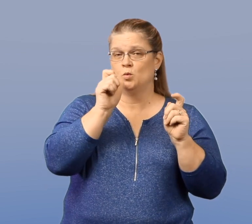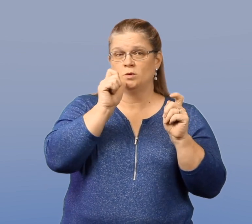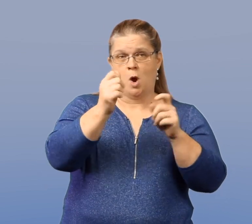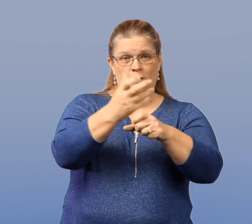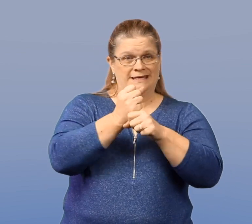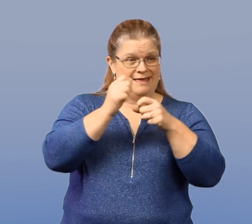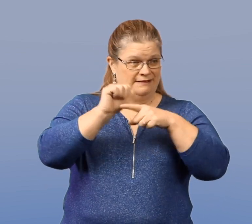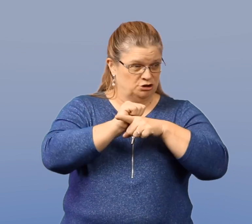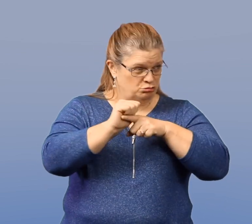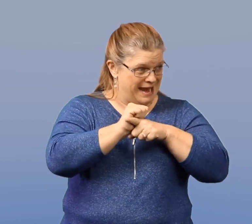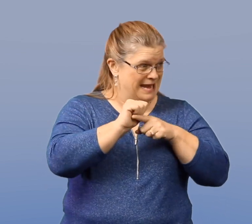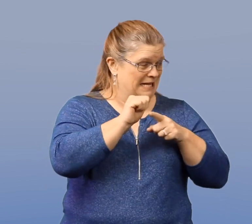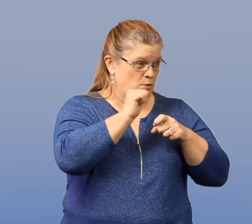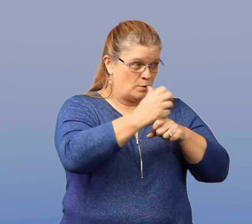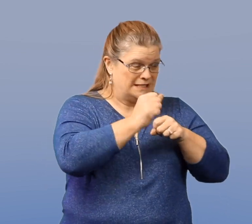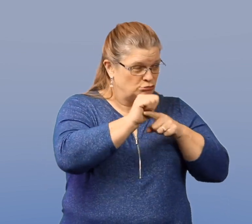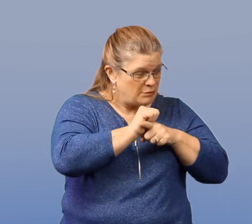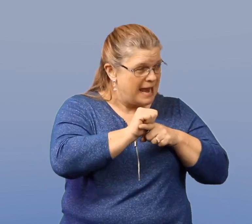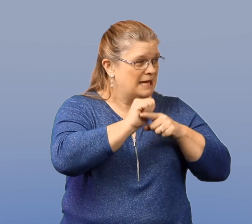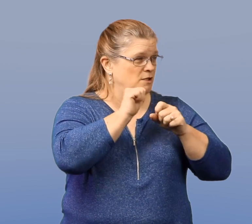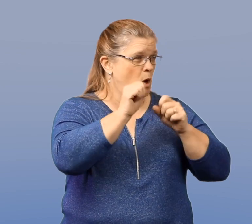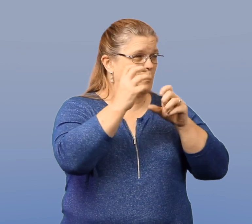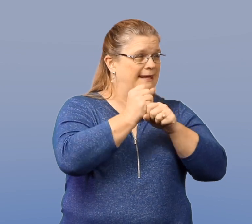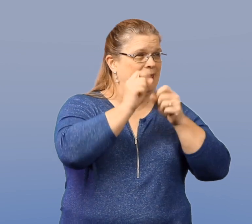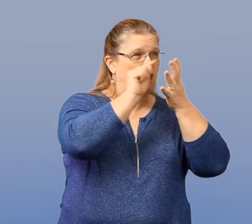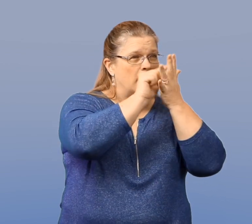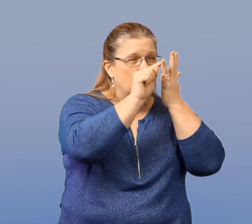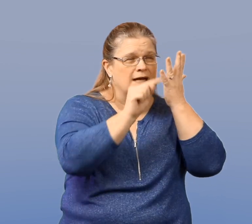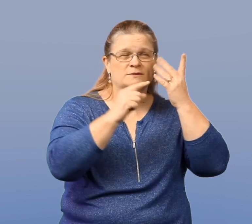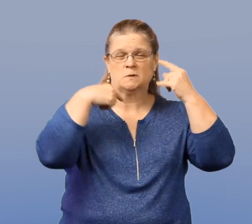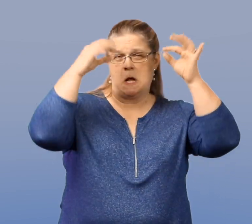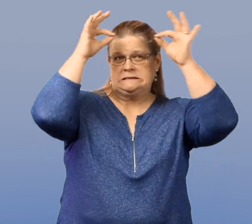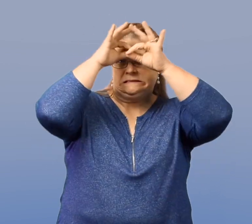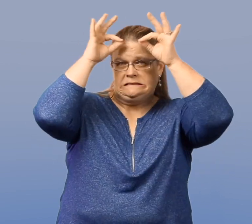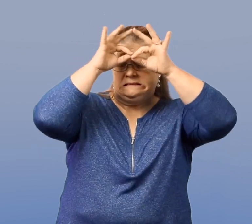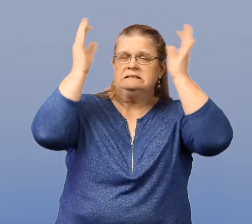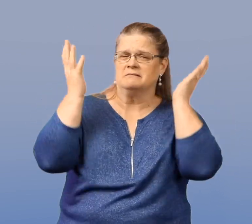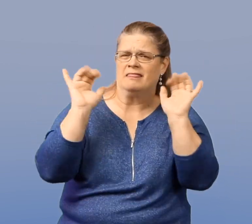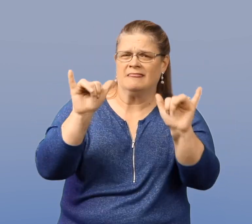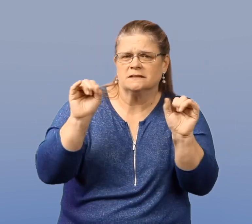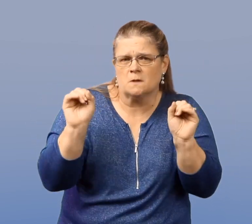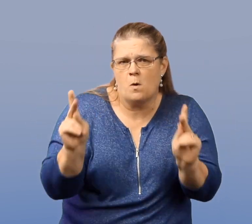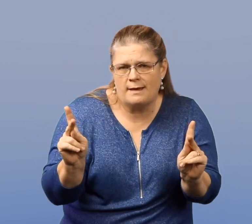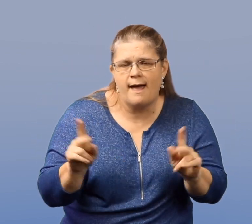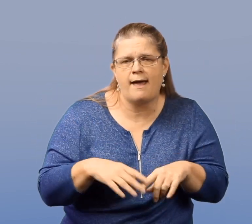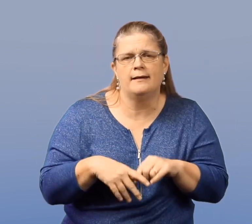who do not receive the necessary training, or have a lack of information, and that's okay.